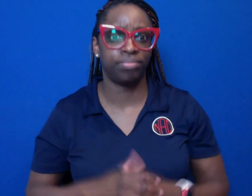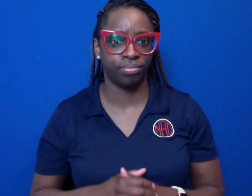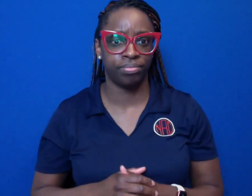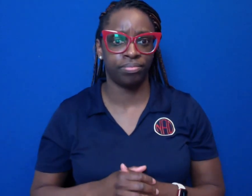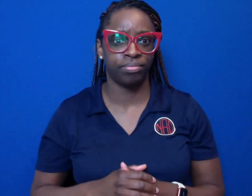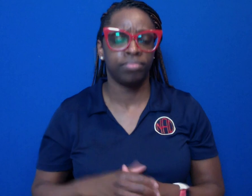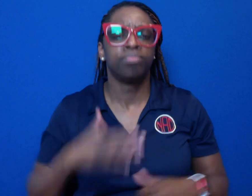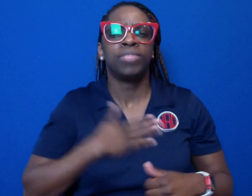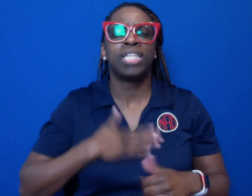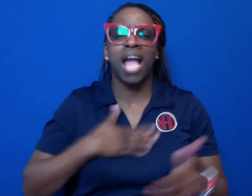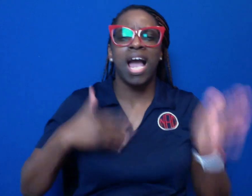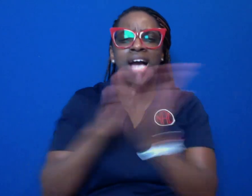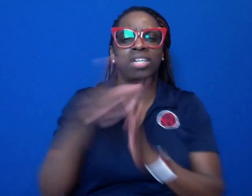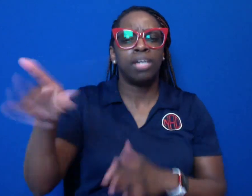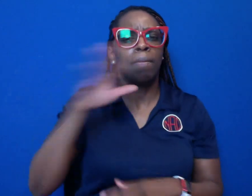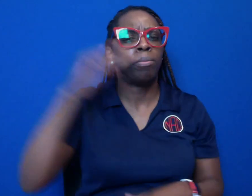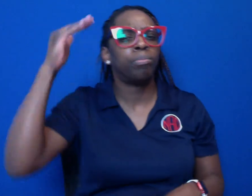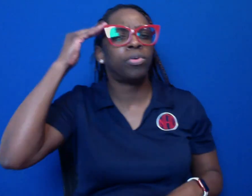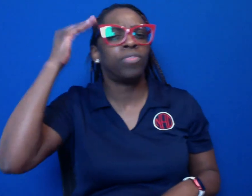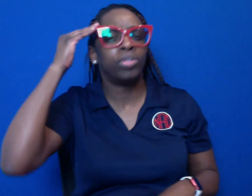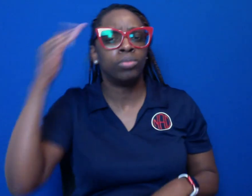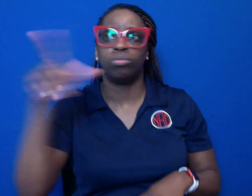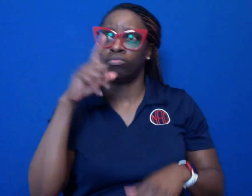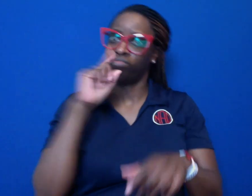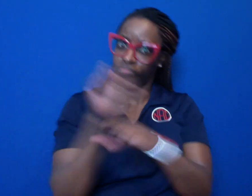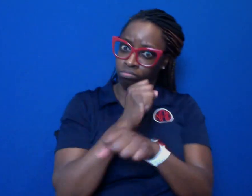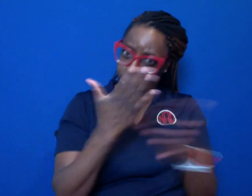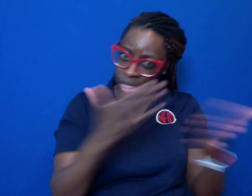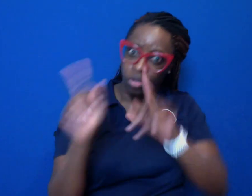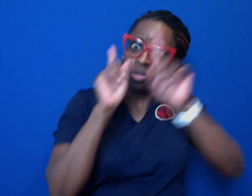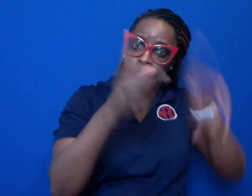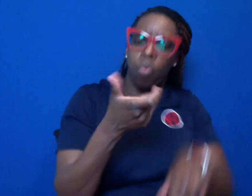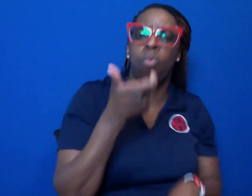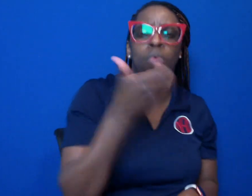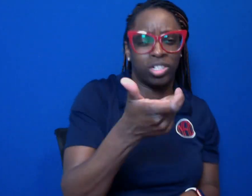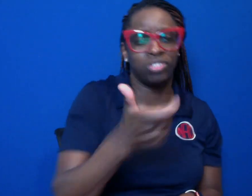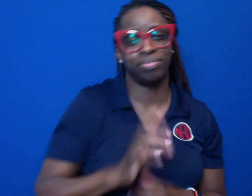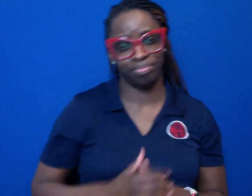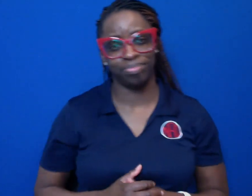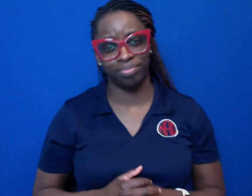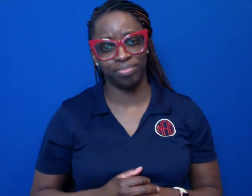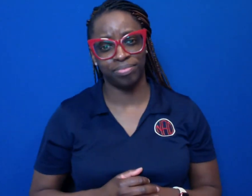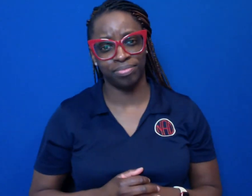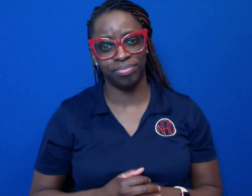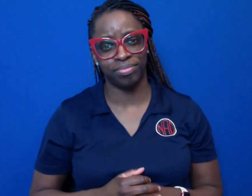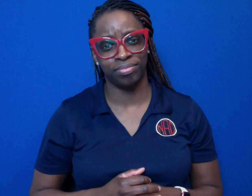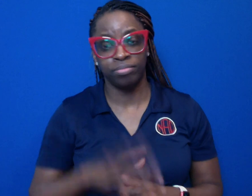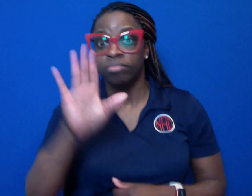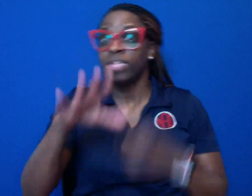we ask that you be mindful of this opportunity and sign up only if you are planning to attend live.